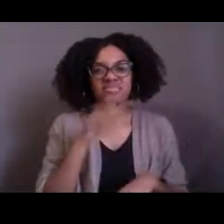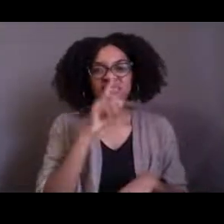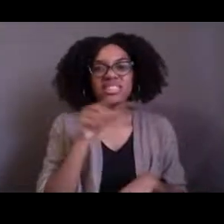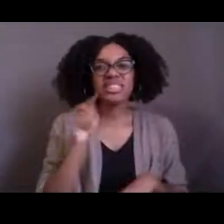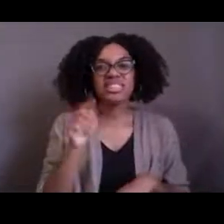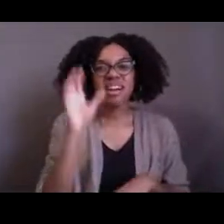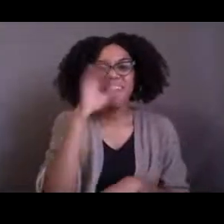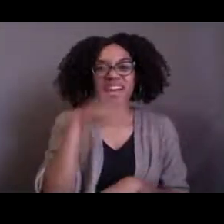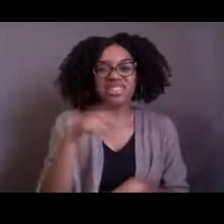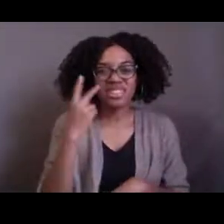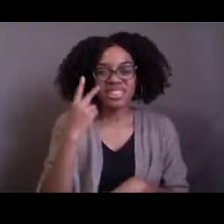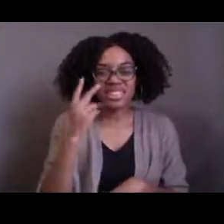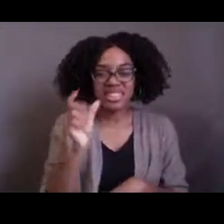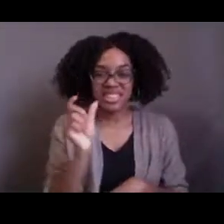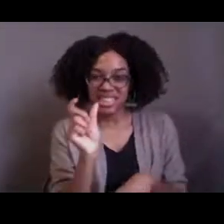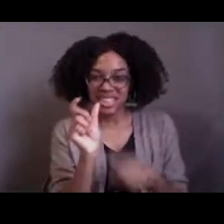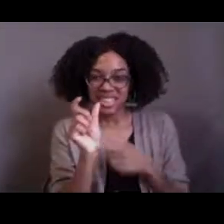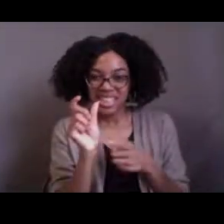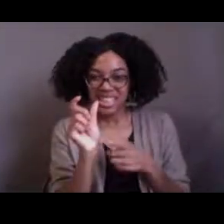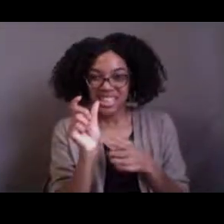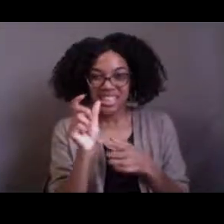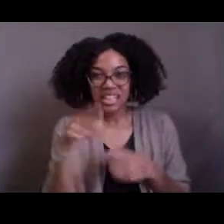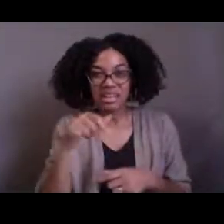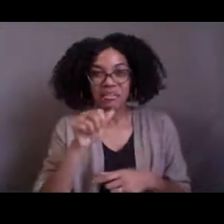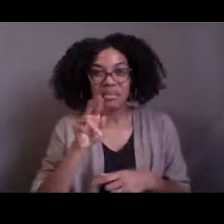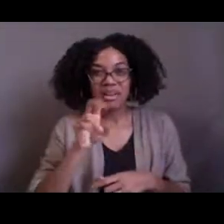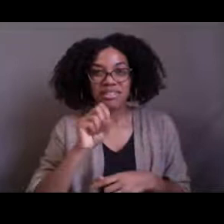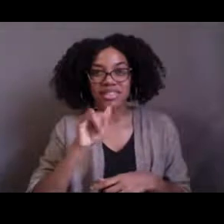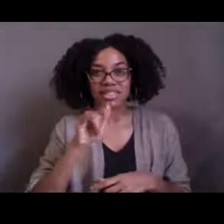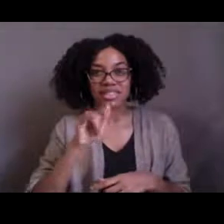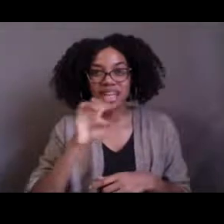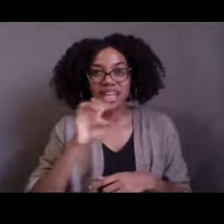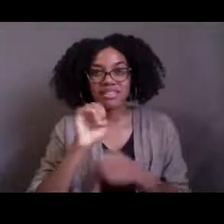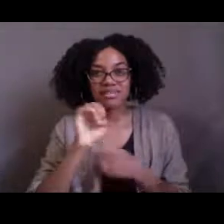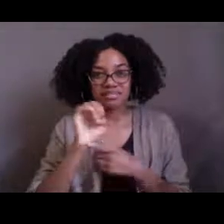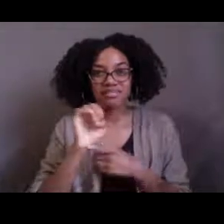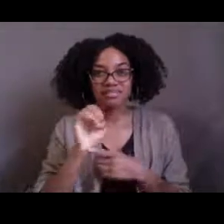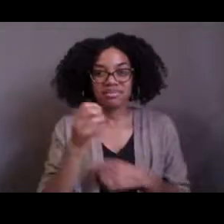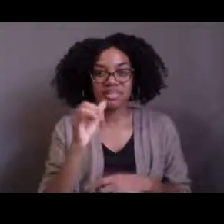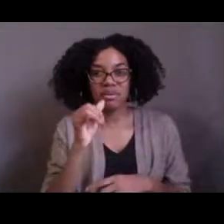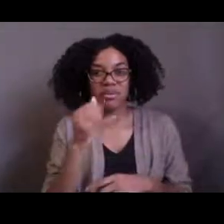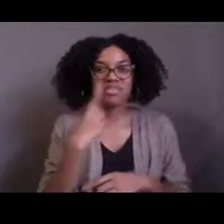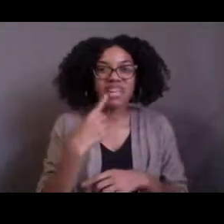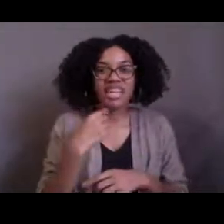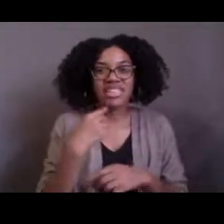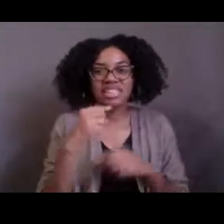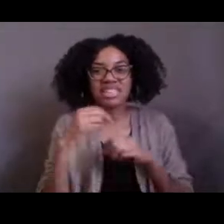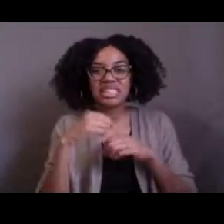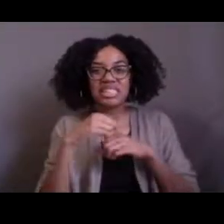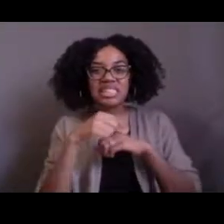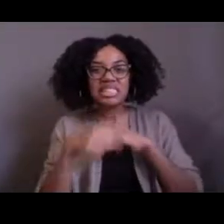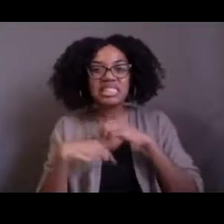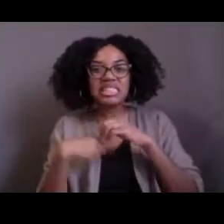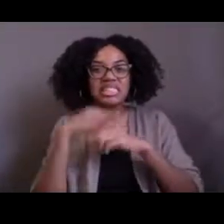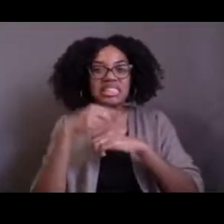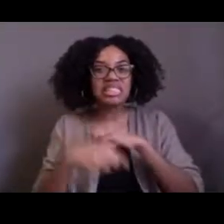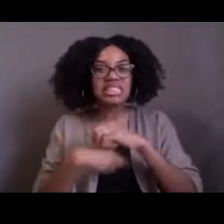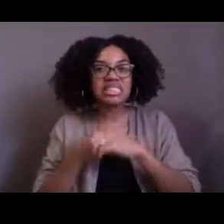This was the first observation of this type of parasite on this type of shrimp. So it was a pretty exciting find for us.